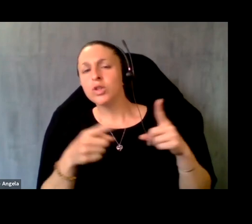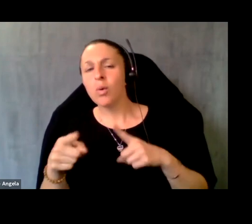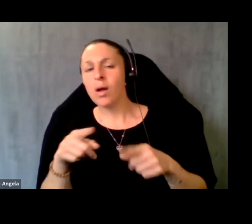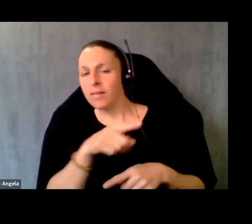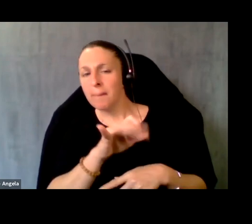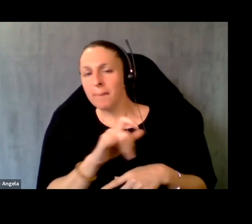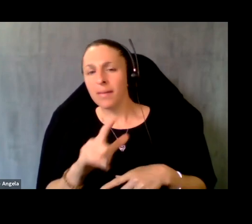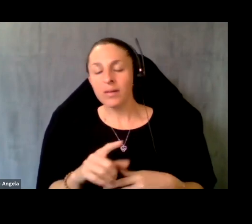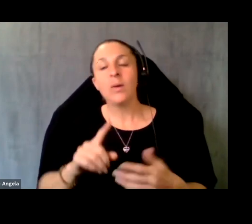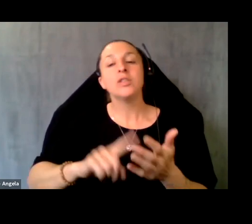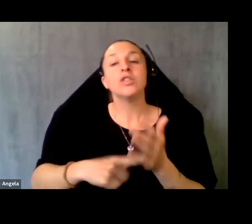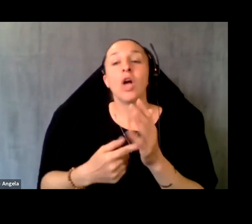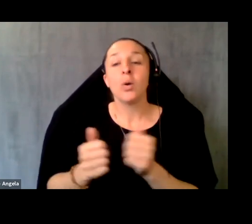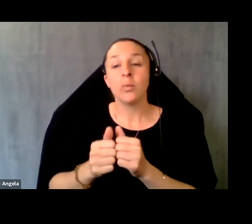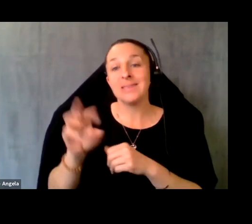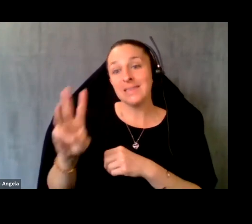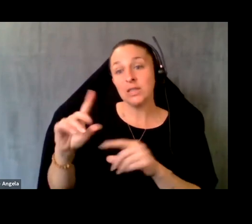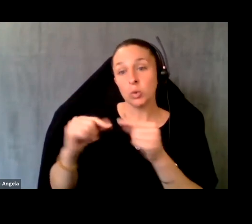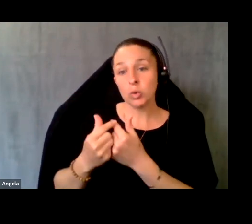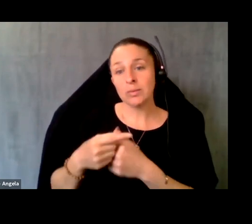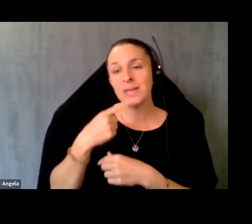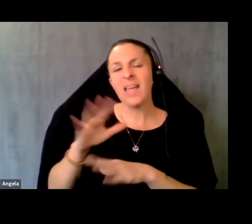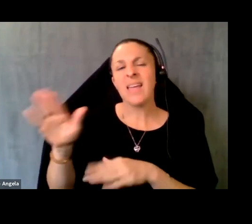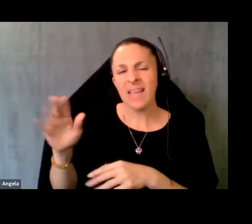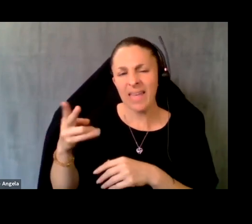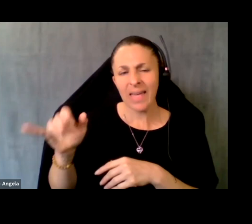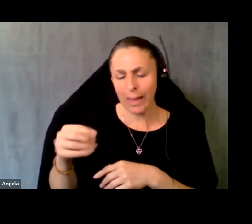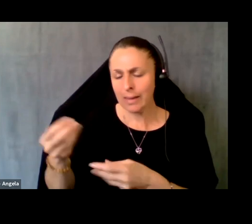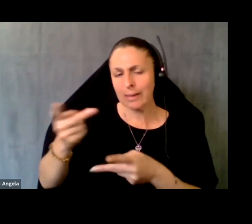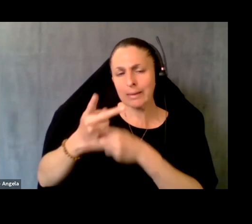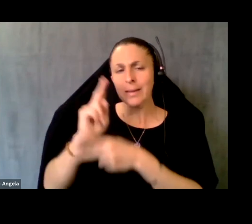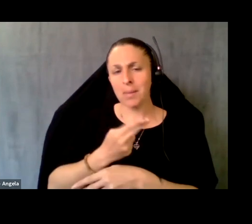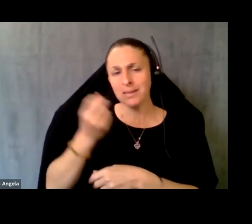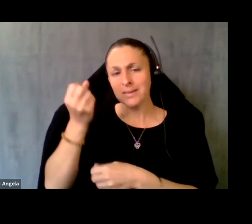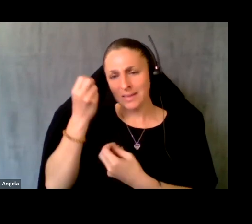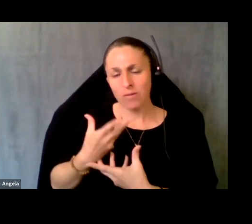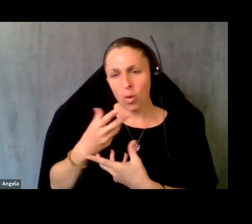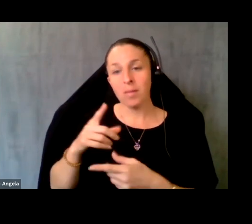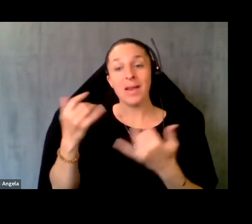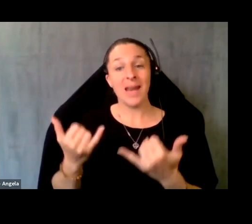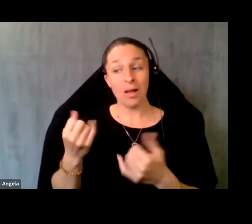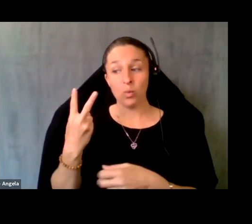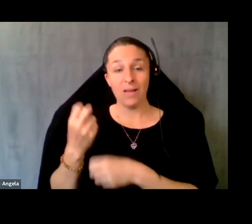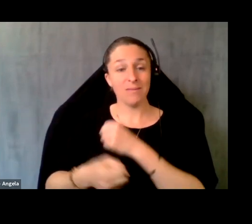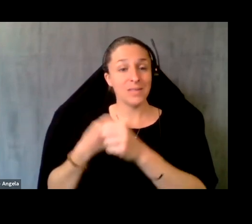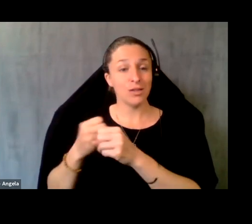bill? So it started with 6 groups, say, hey, Can't keep us informed to now, 12 years later where we